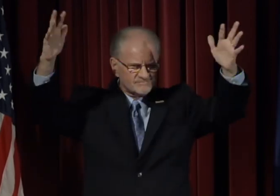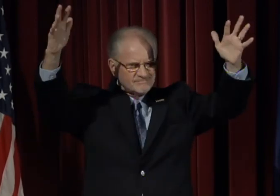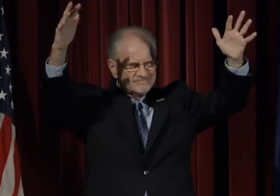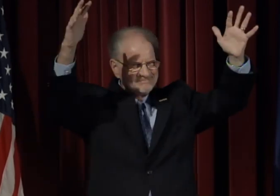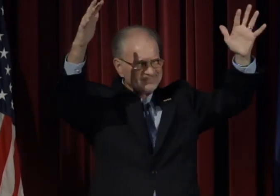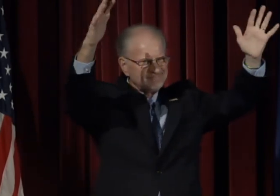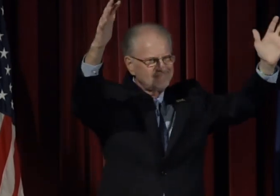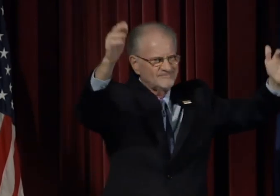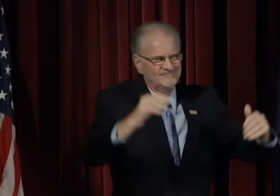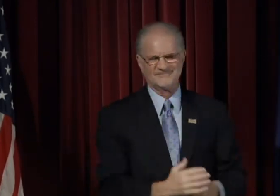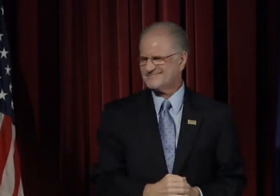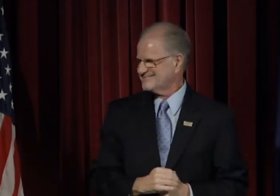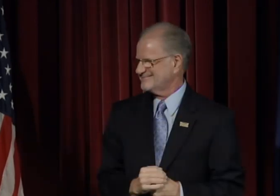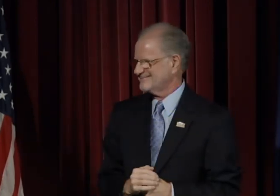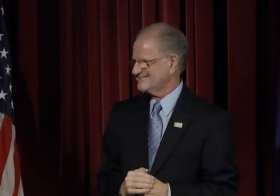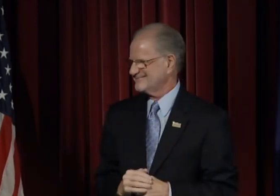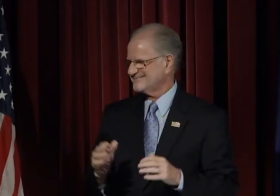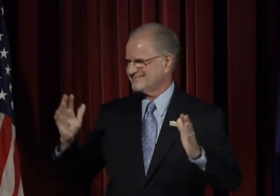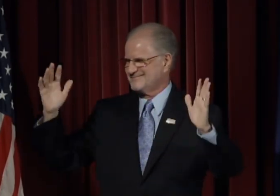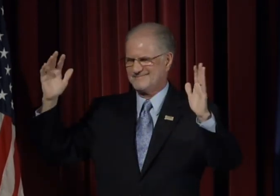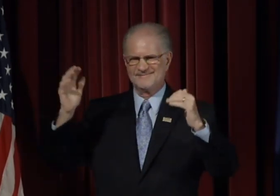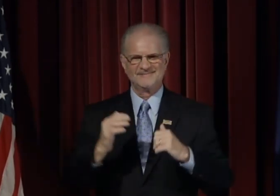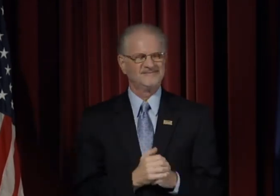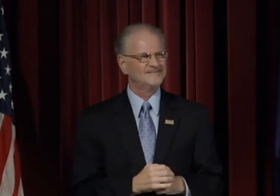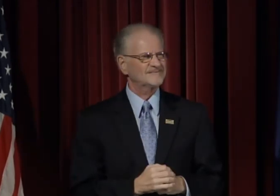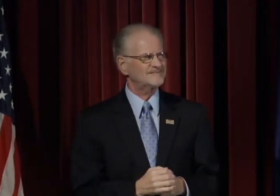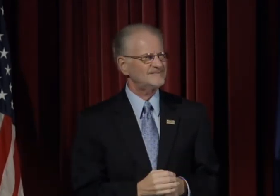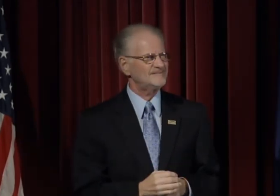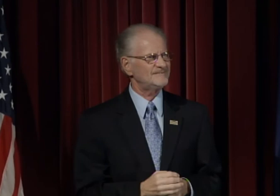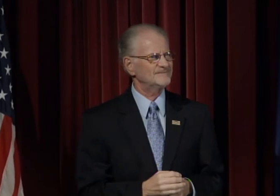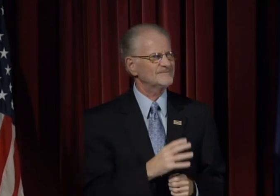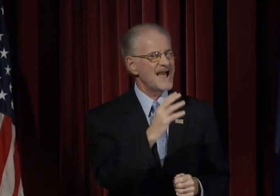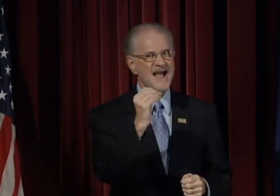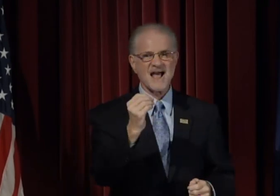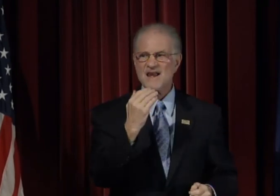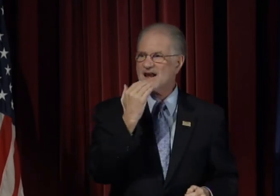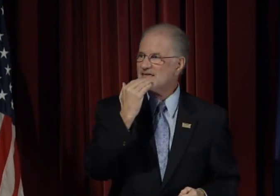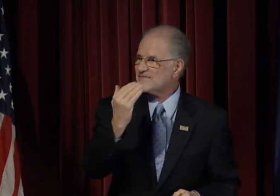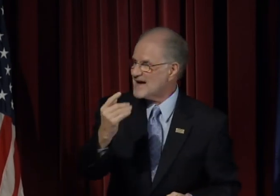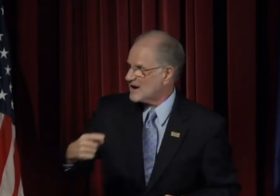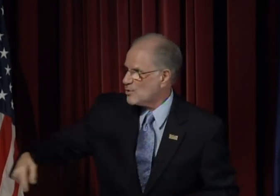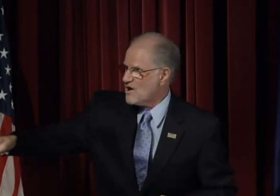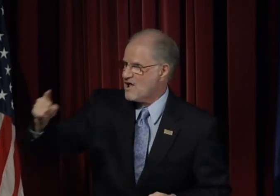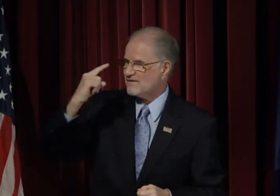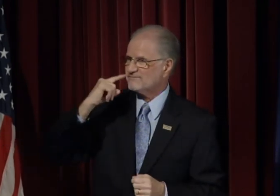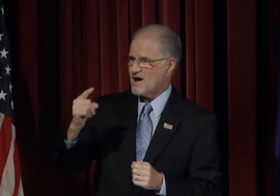And thank you all